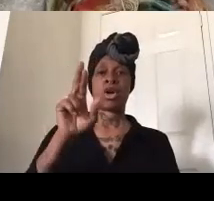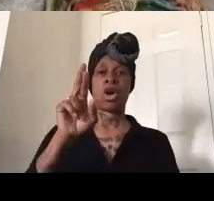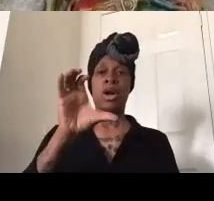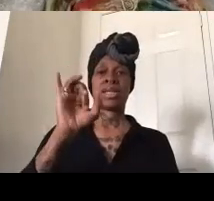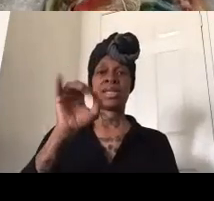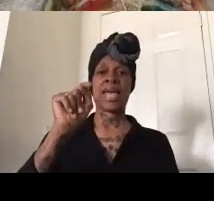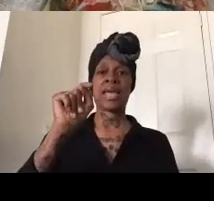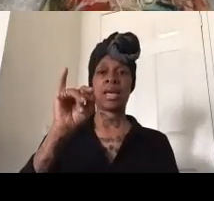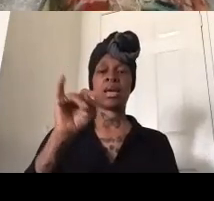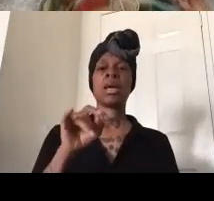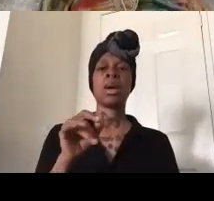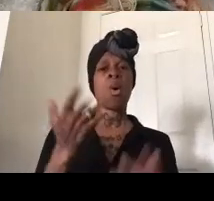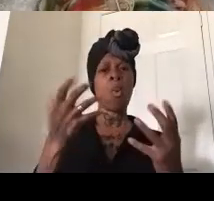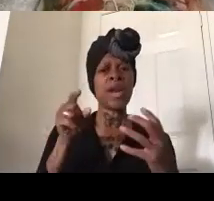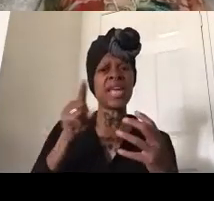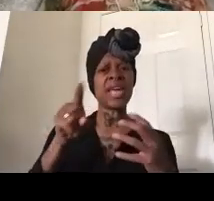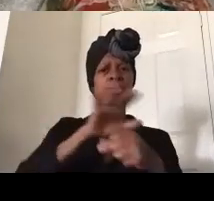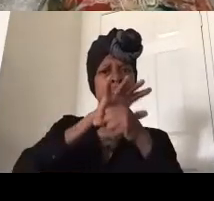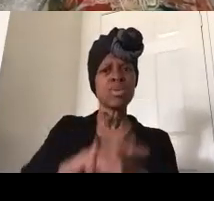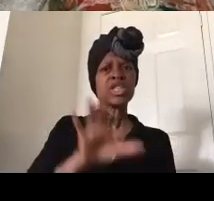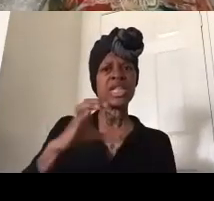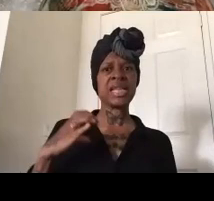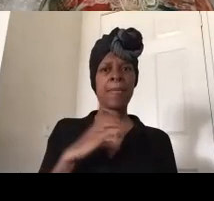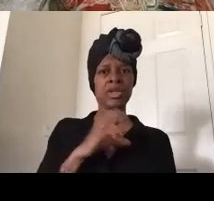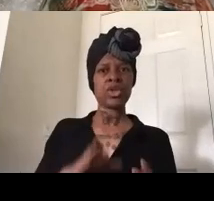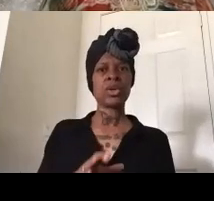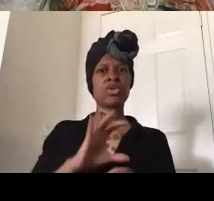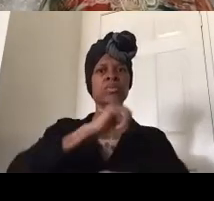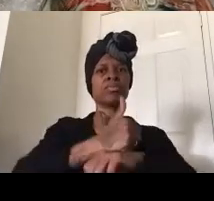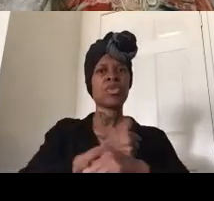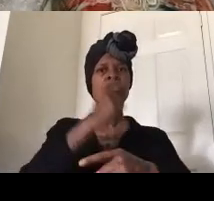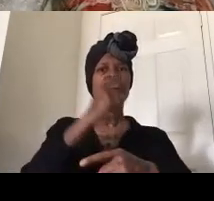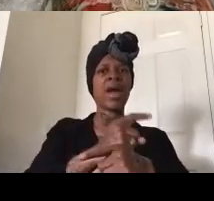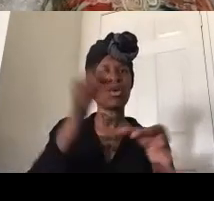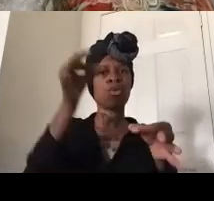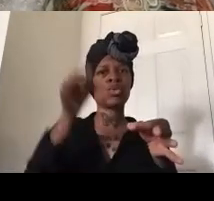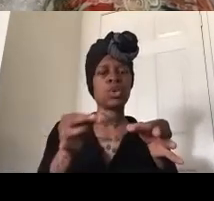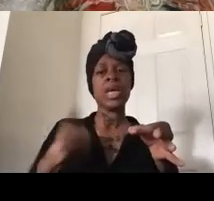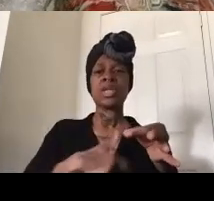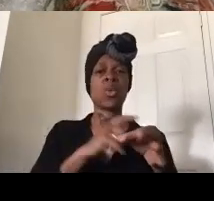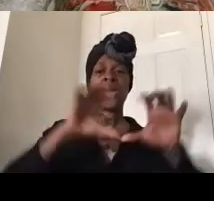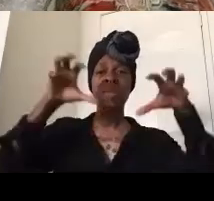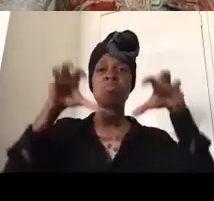commissioners to issue that right ruling so we set up camp in front of his door for three days he